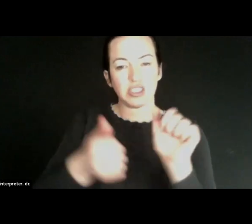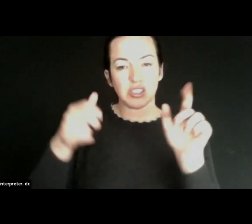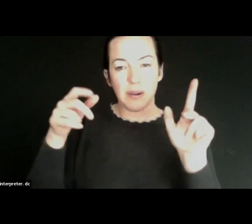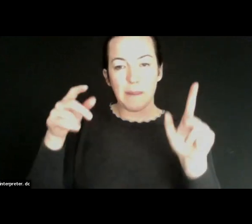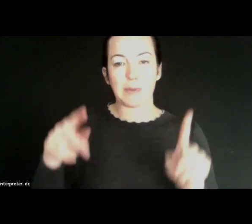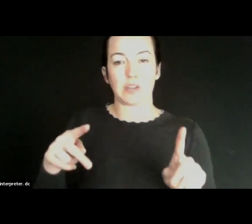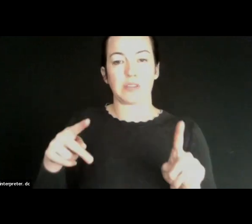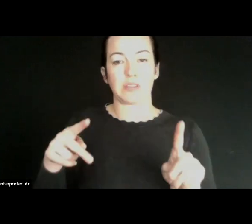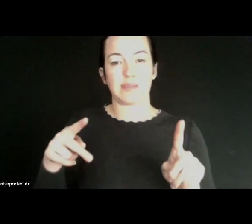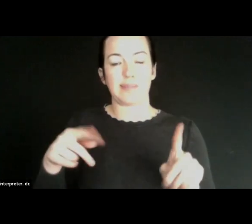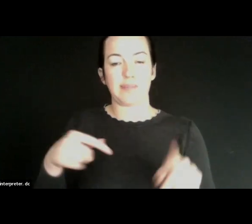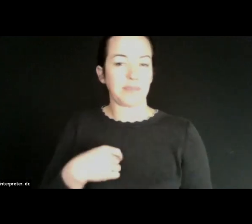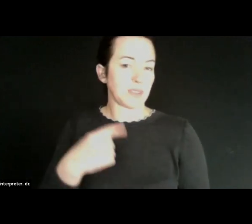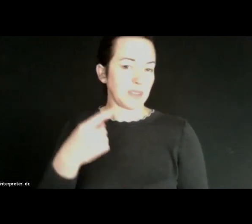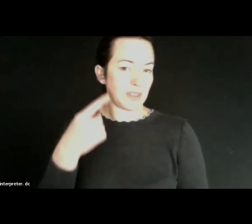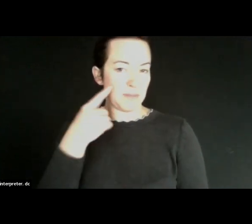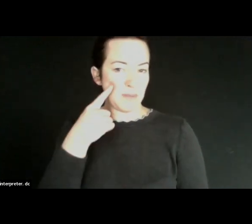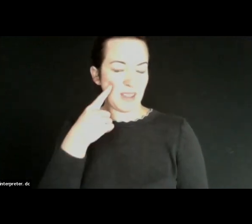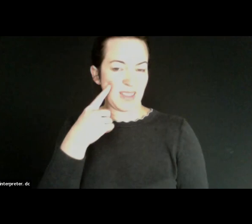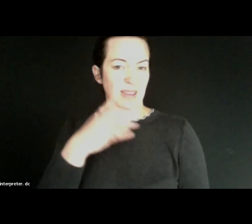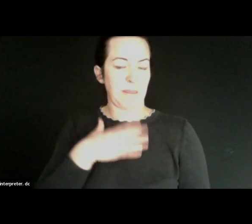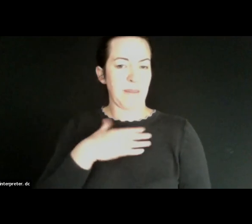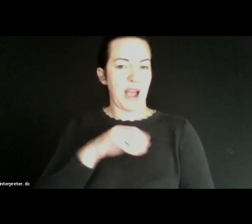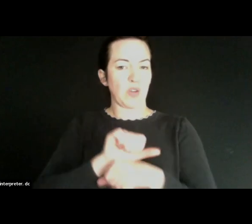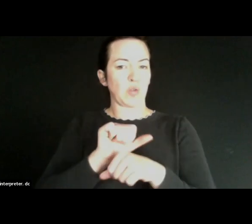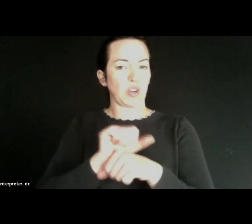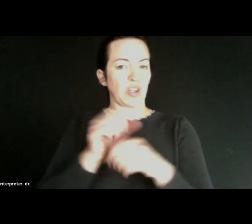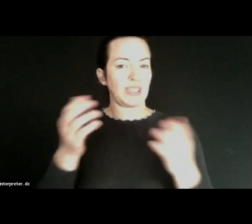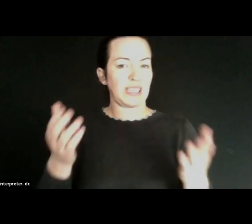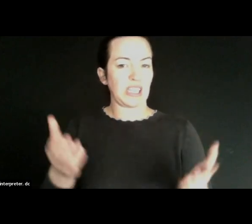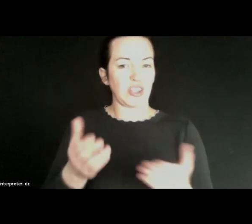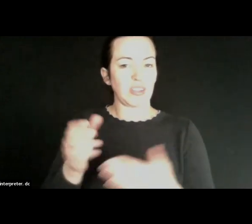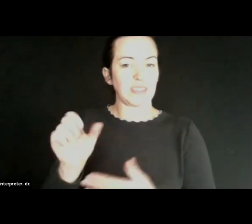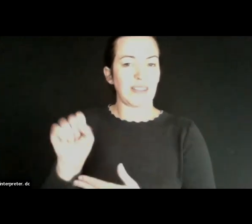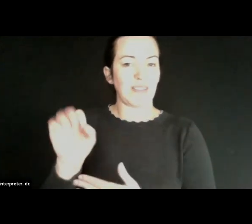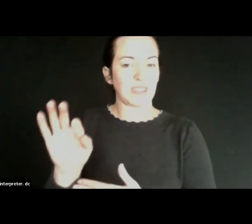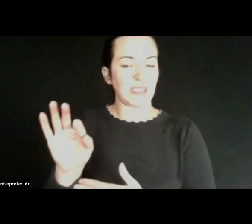I think you know just one context of our working on San Francisco the demographics we're looking at